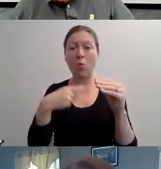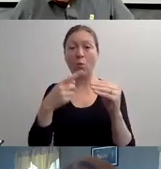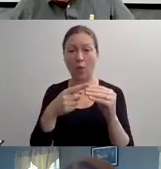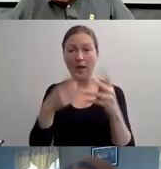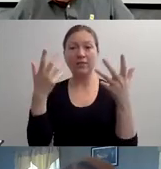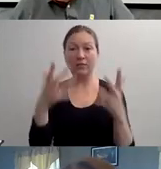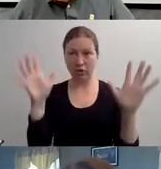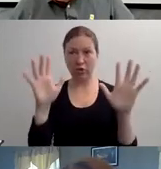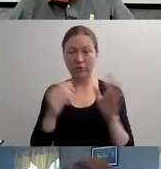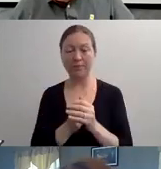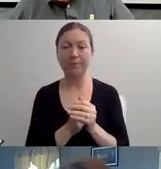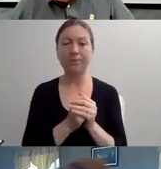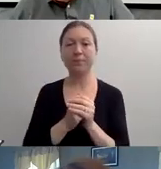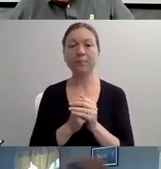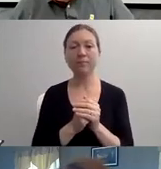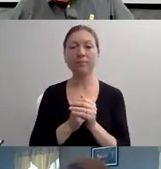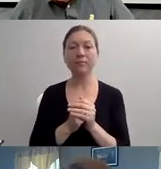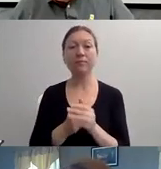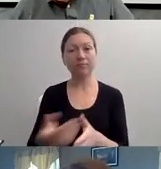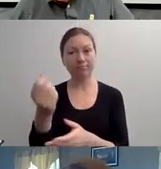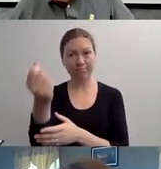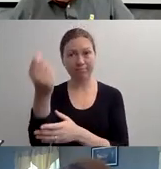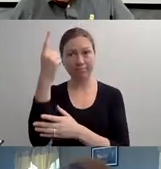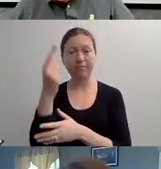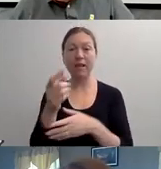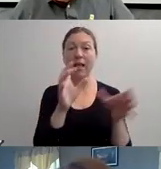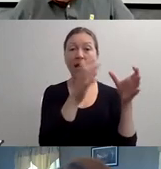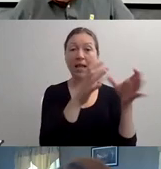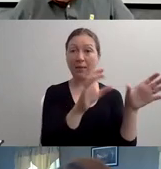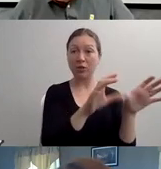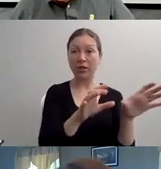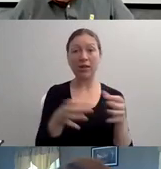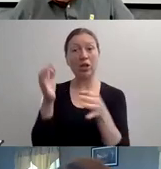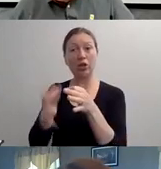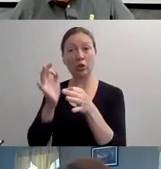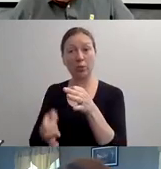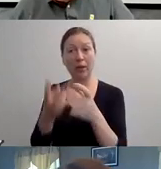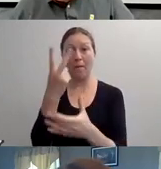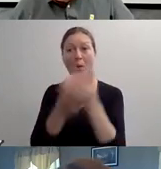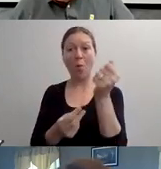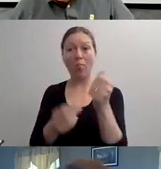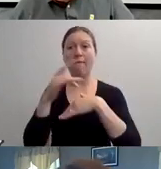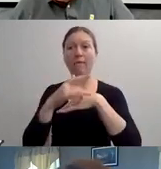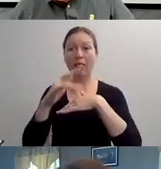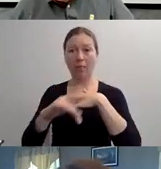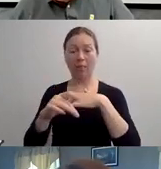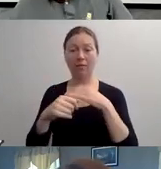"PRIOR TO TAKING ON THE ROLE OF COO IN 2016, LORI BECKER SERVED AS THE DIRECTOR OF DEVELOPMENT AND COMMUNICATIONS.